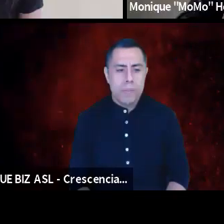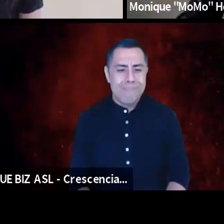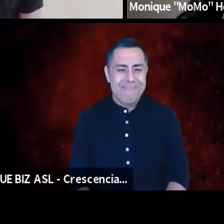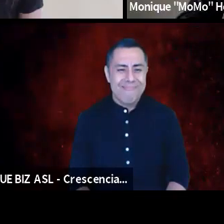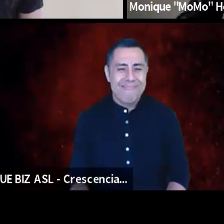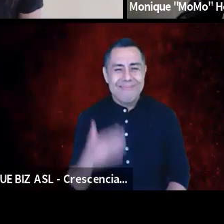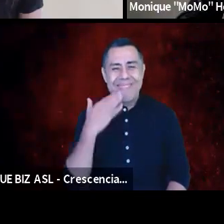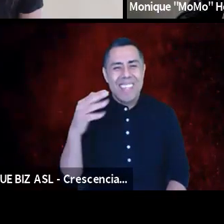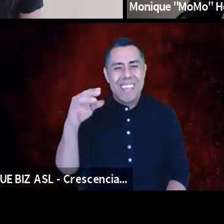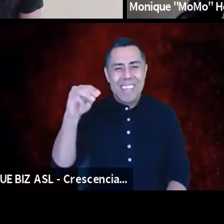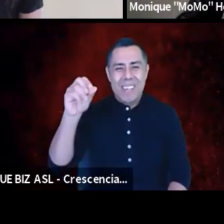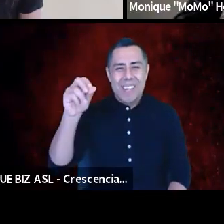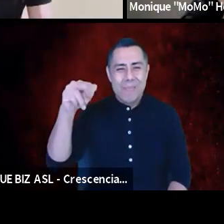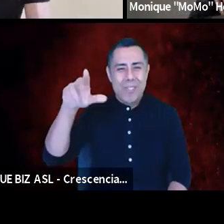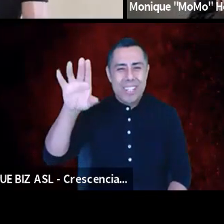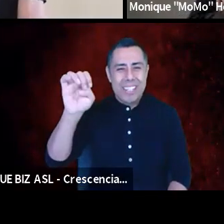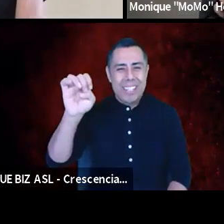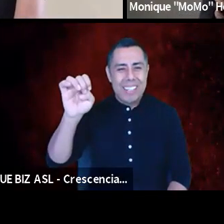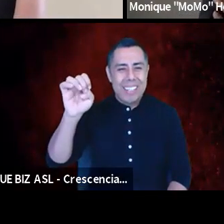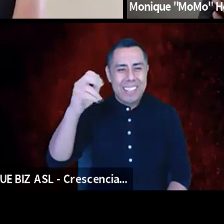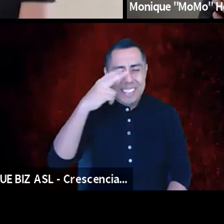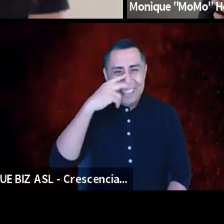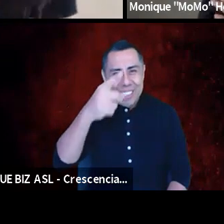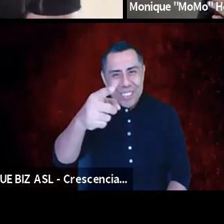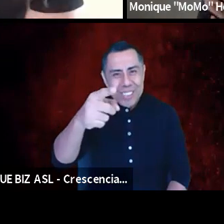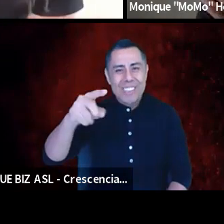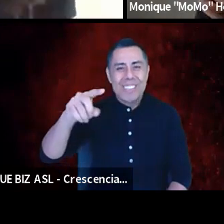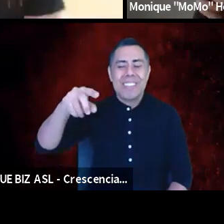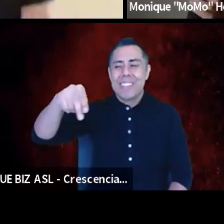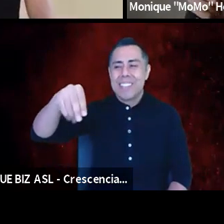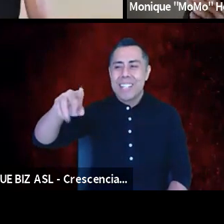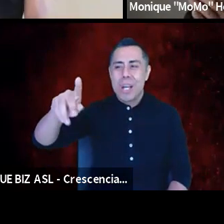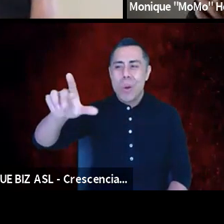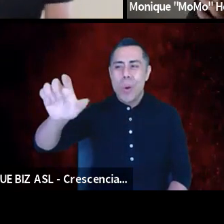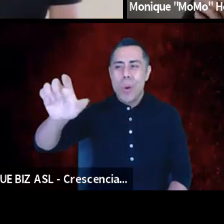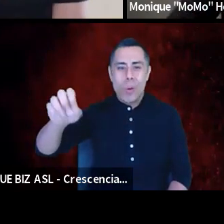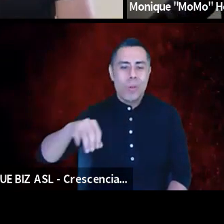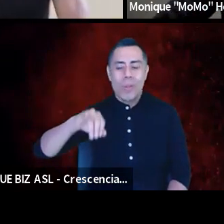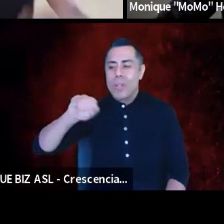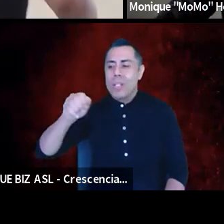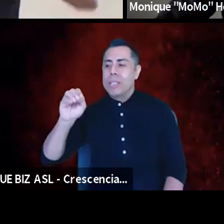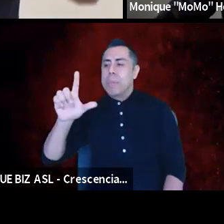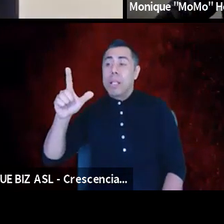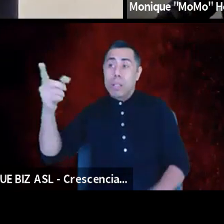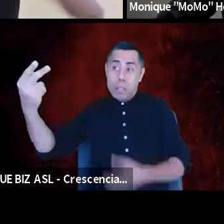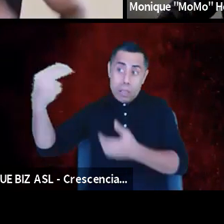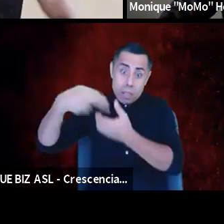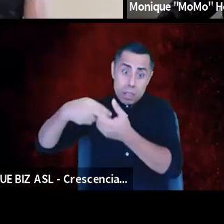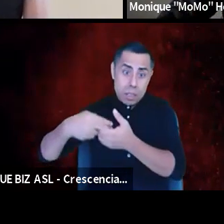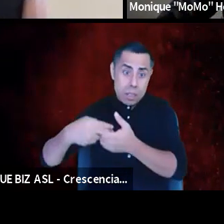Thank you, Monique, seeing you, Nikkole, seeing you. Jamil, do you wanna hop on with me here? You gotta, I think you have to give me access.